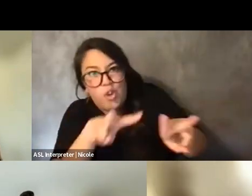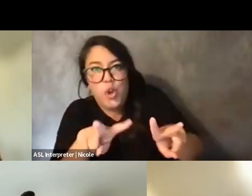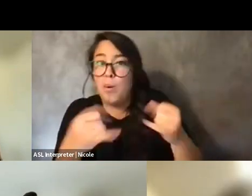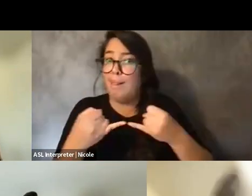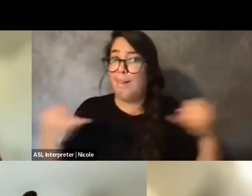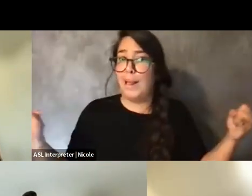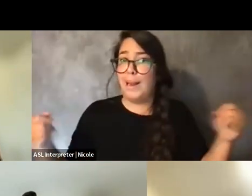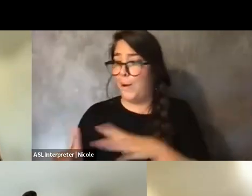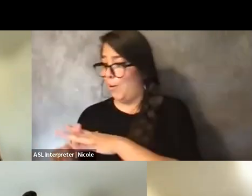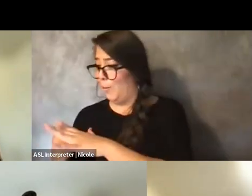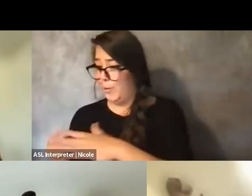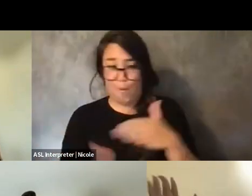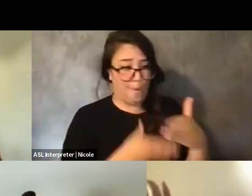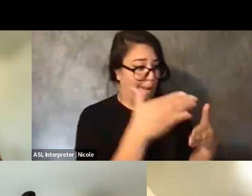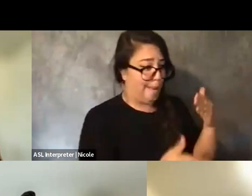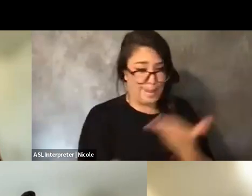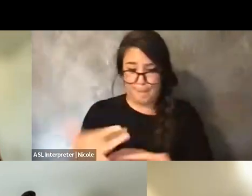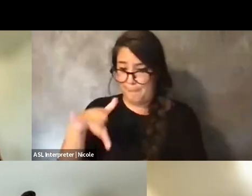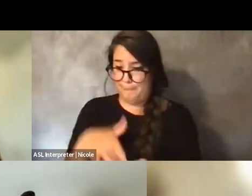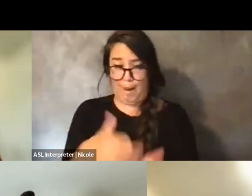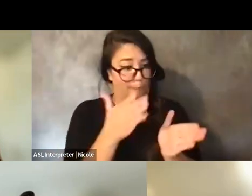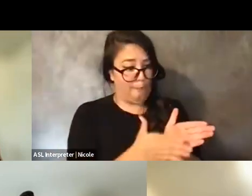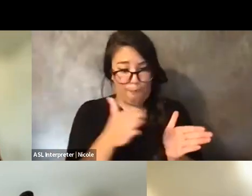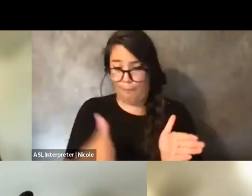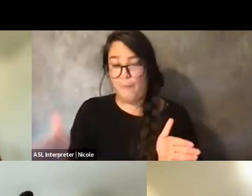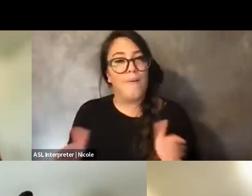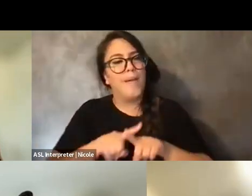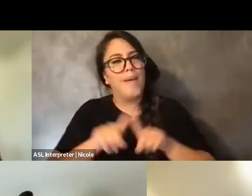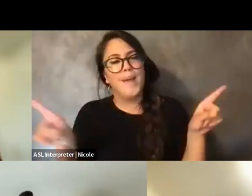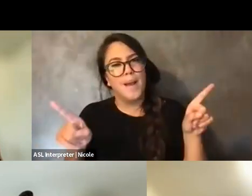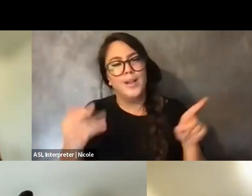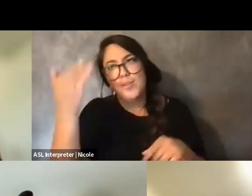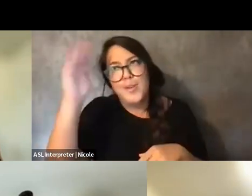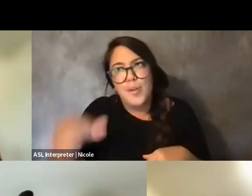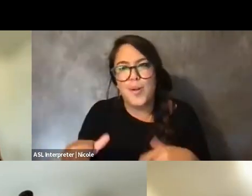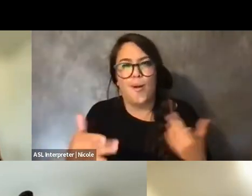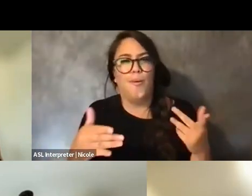end or like progressive is like, obviously, like, disabled folks, queer folks, Black folks disrupt that all the time anyway.